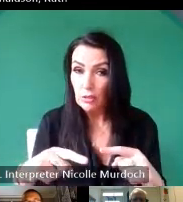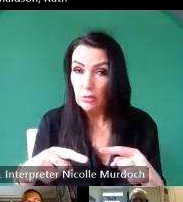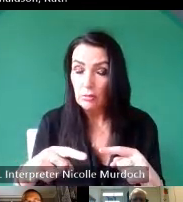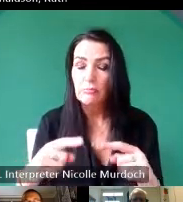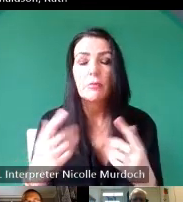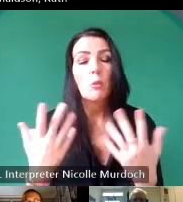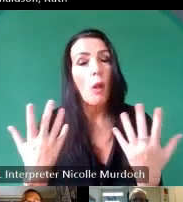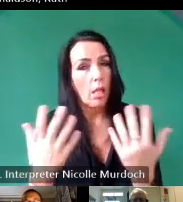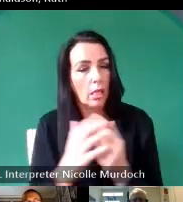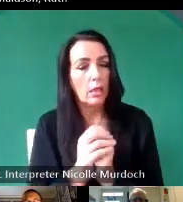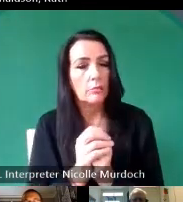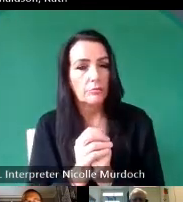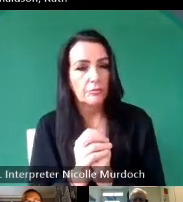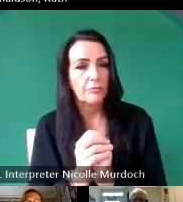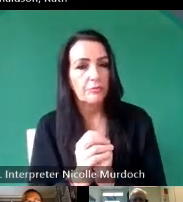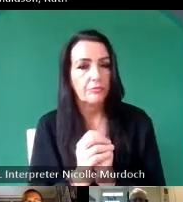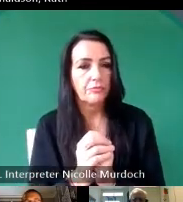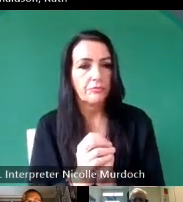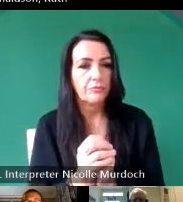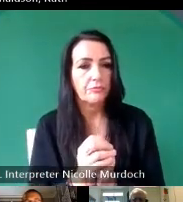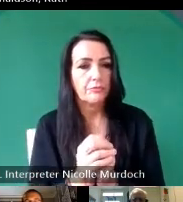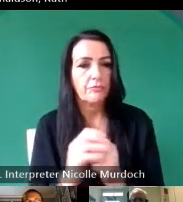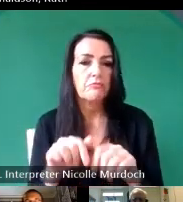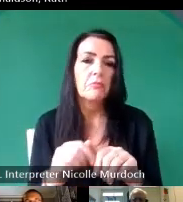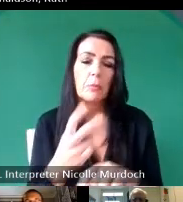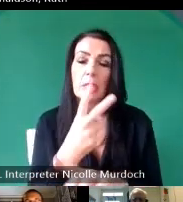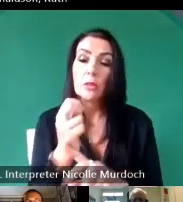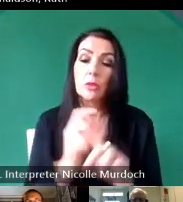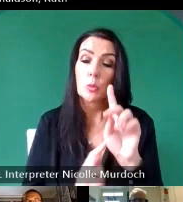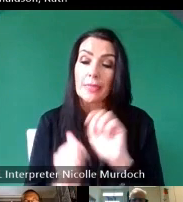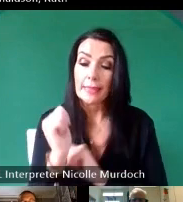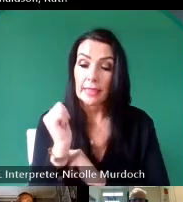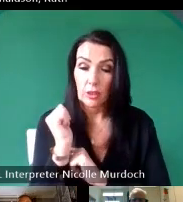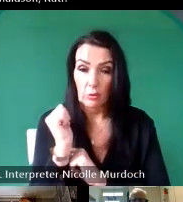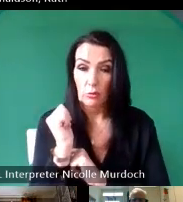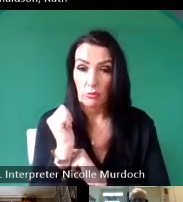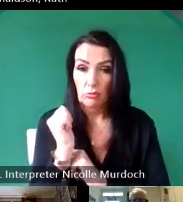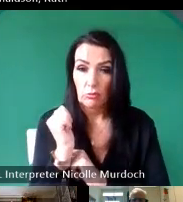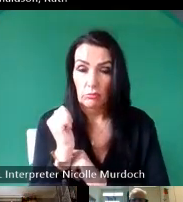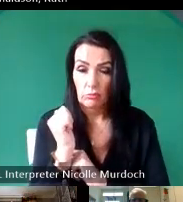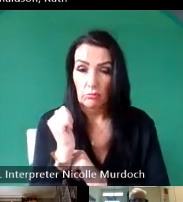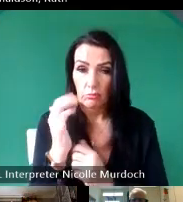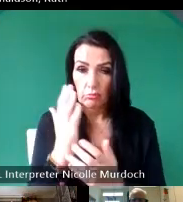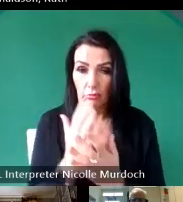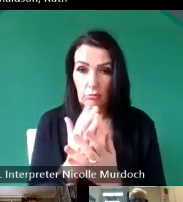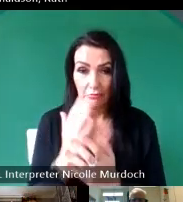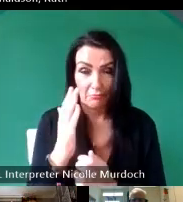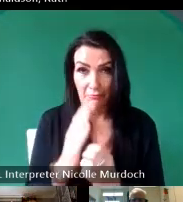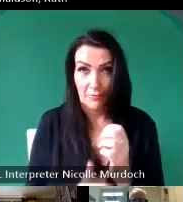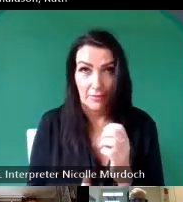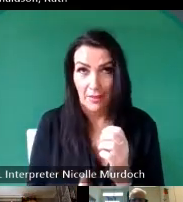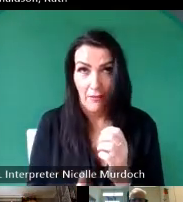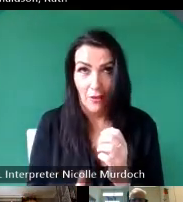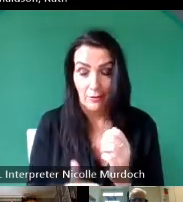that um 20 years ago I would never have found myself in this position and no way would have